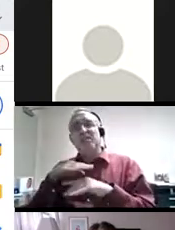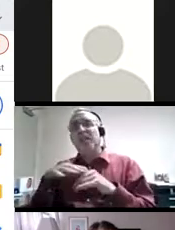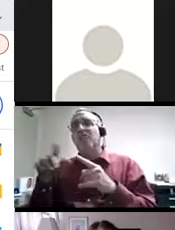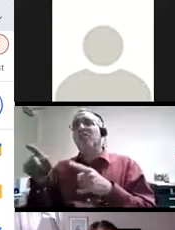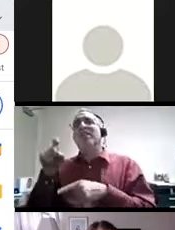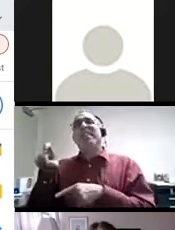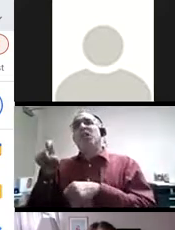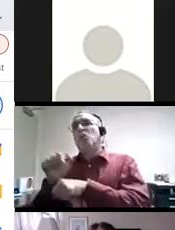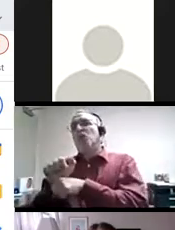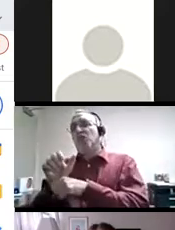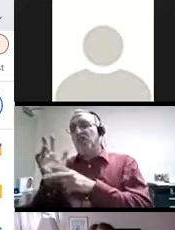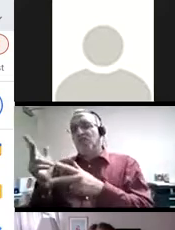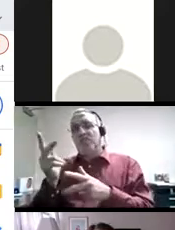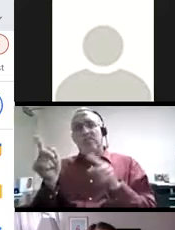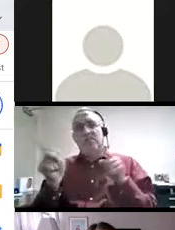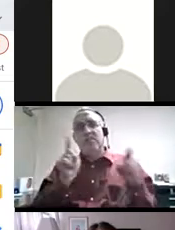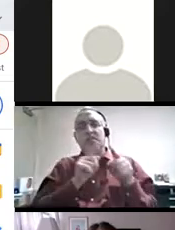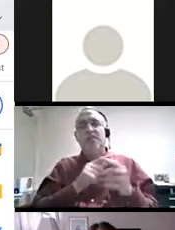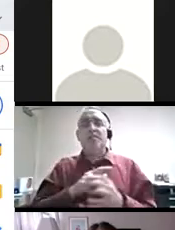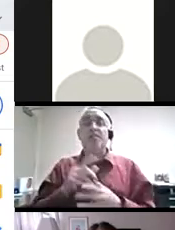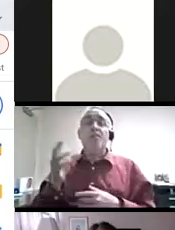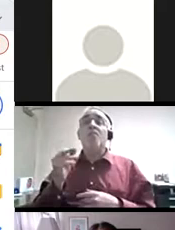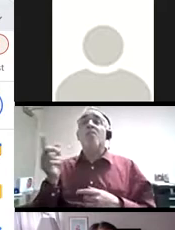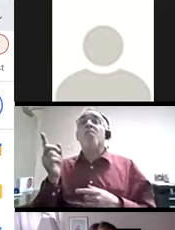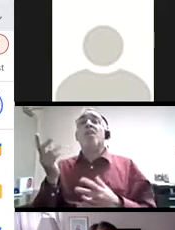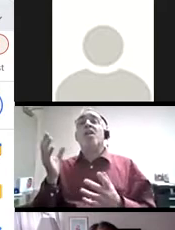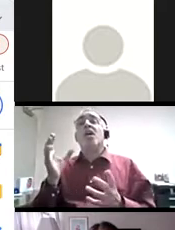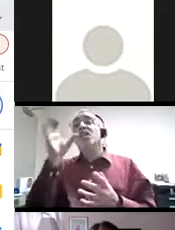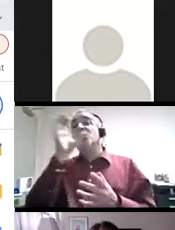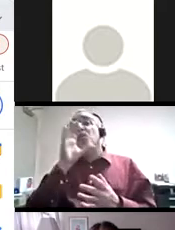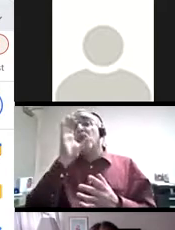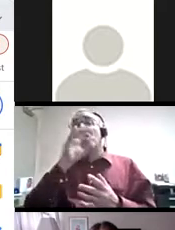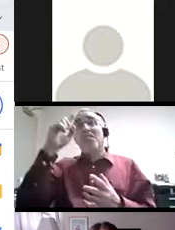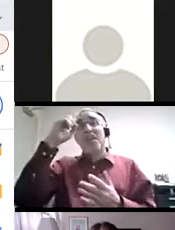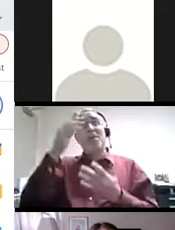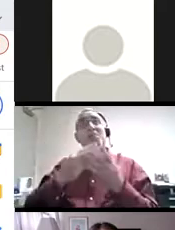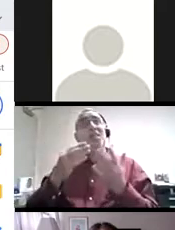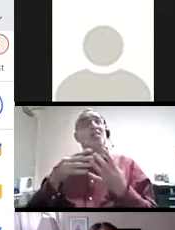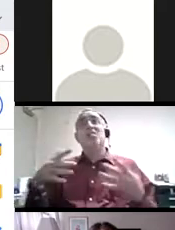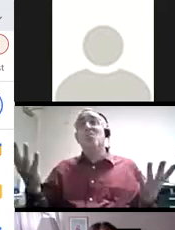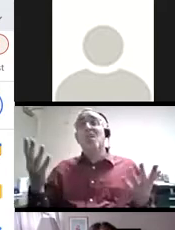in my courses through what I call exploratory thinking pieces. And, exploratory thinking pieces